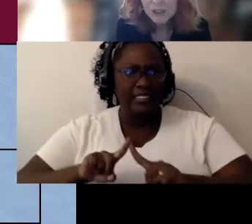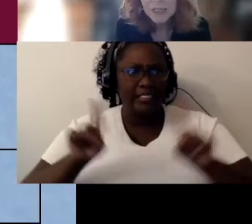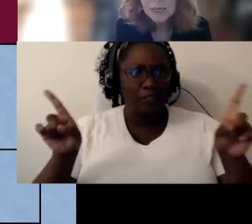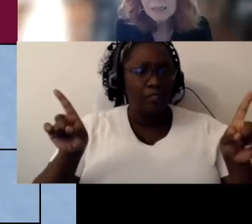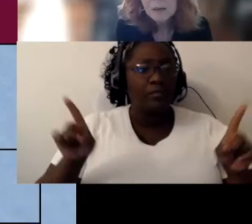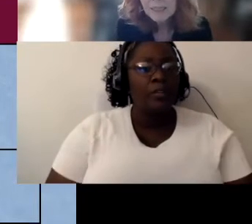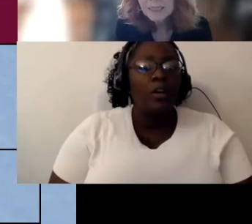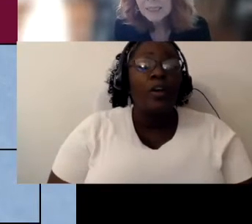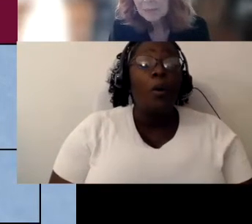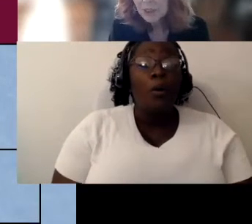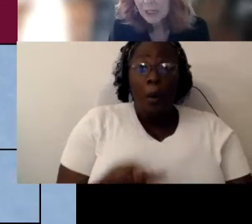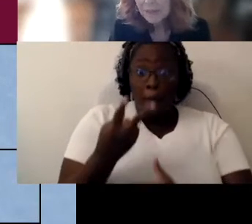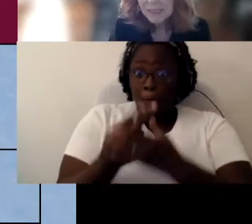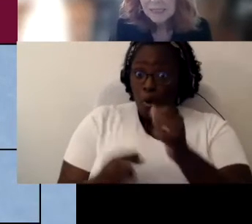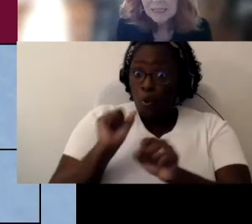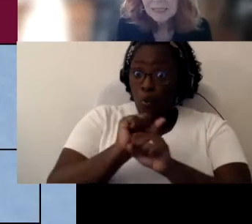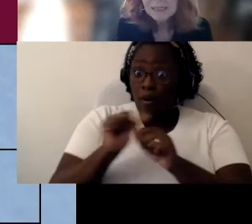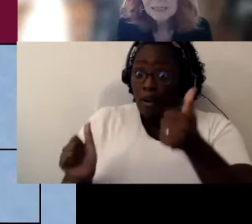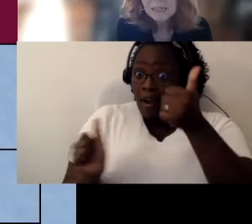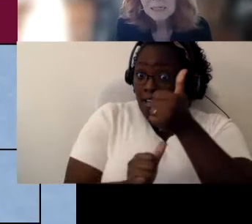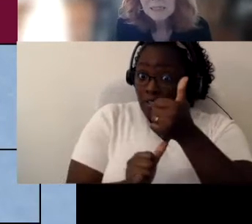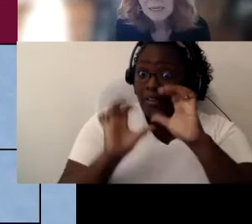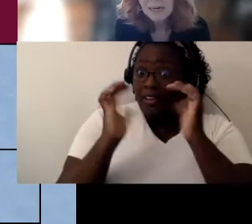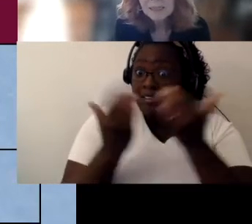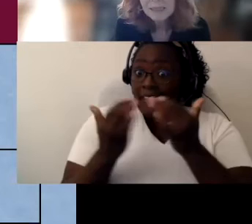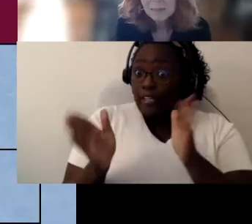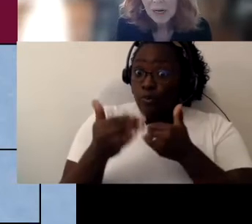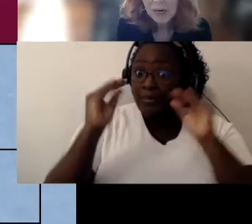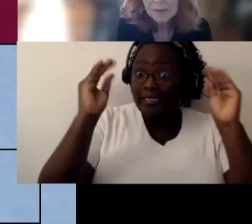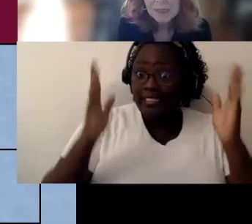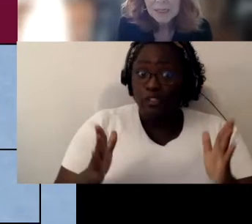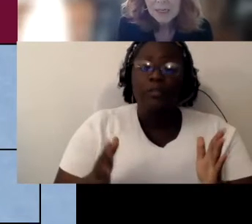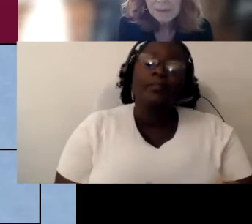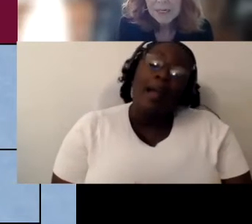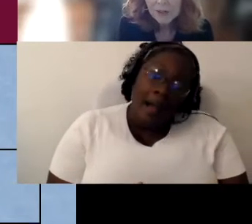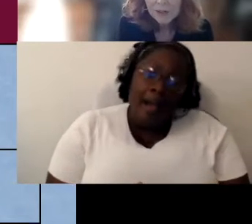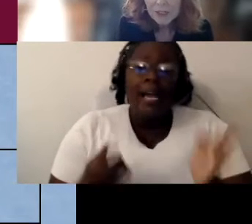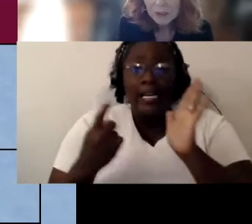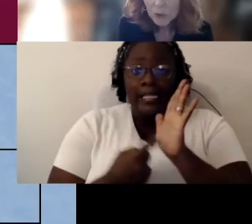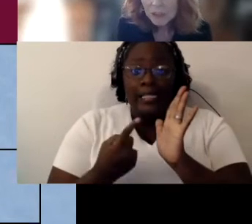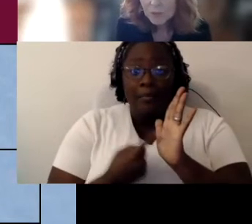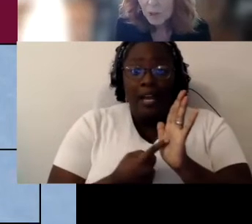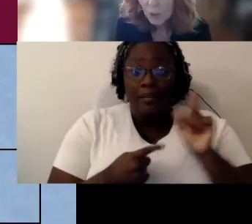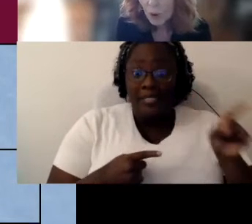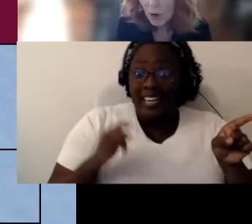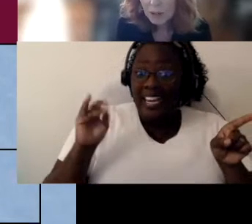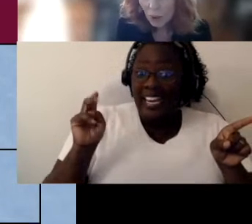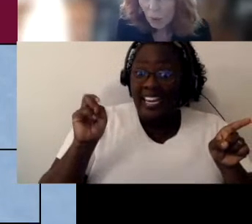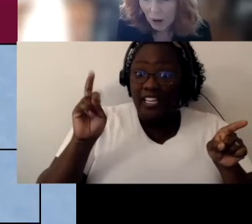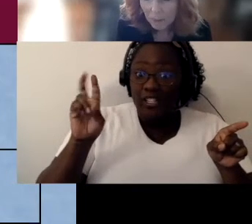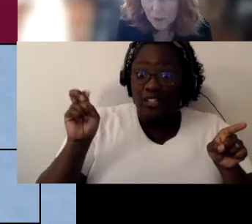The only exception I've seen to this is that sometimes the intervener works from a co-op